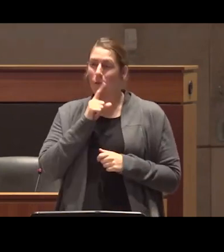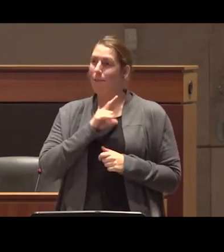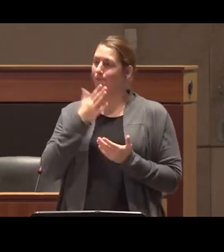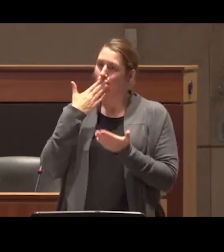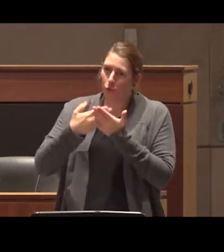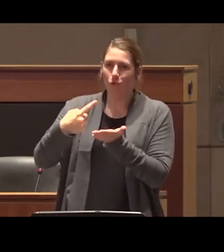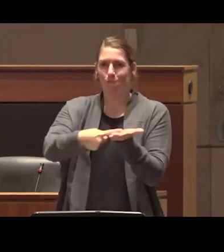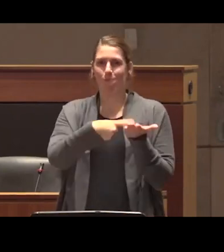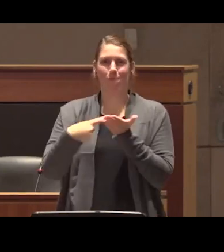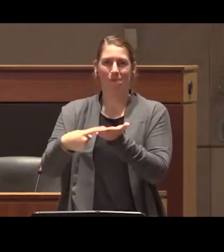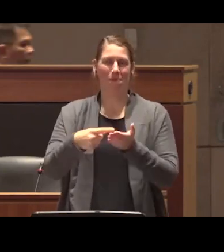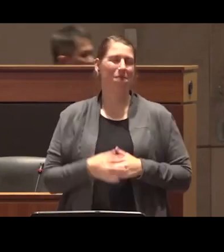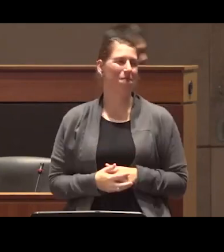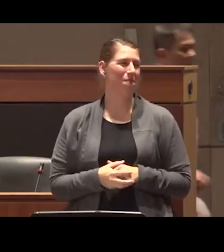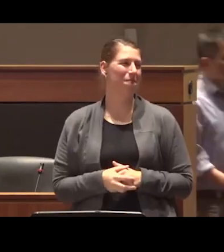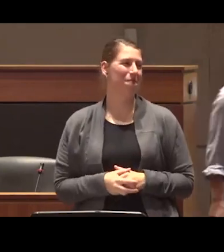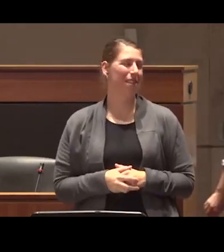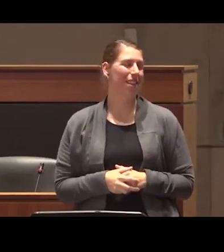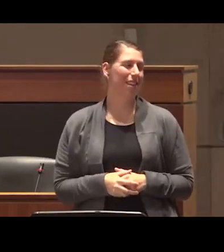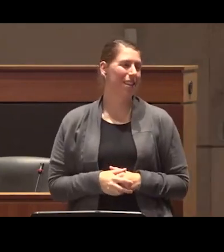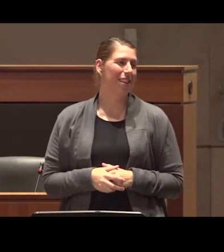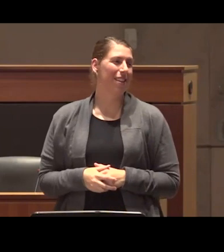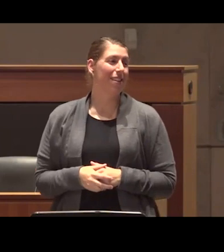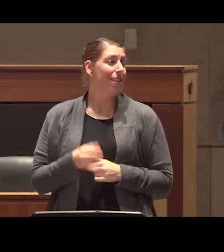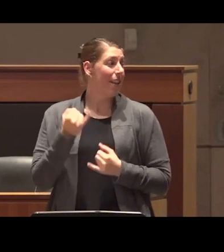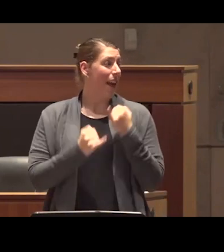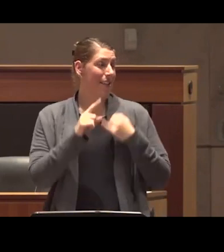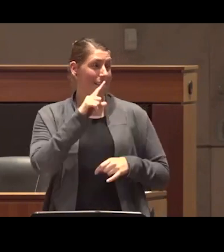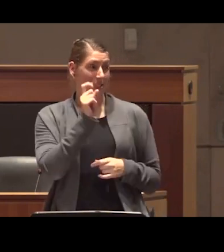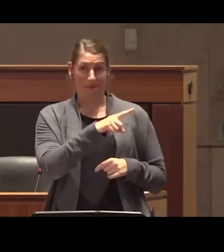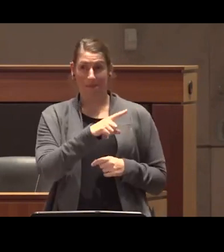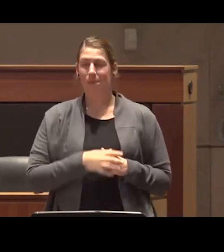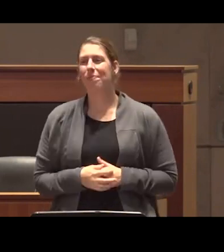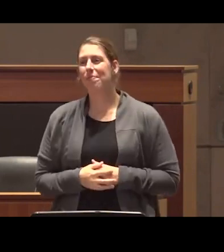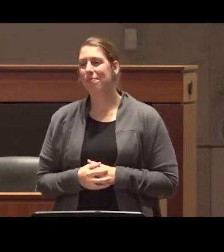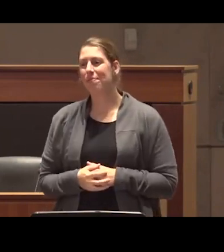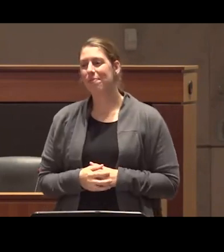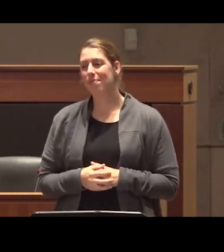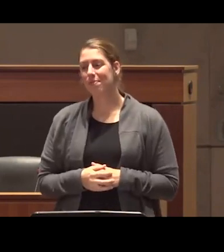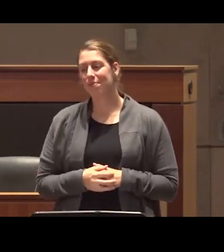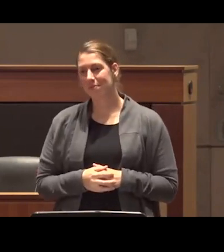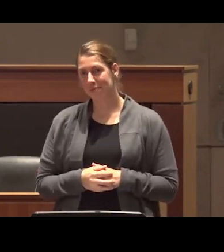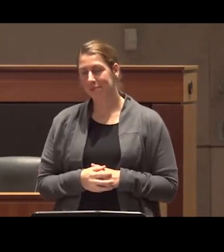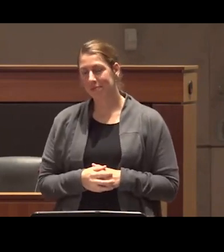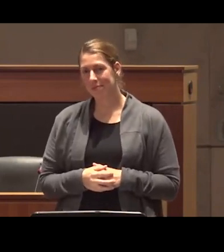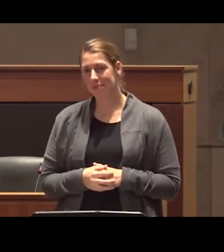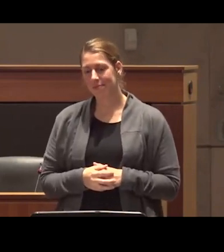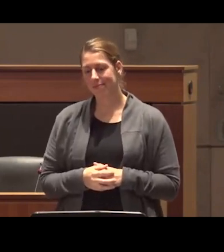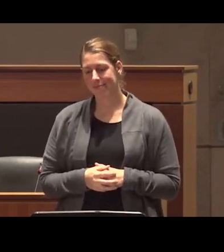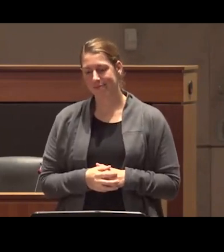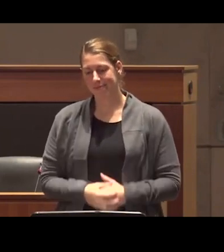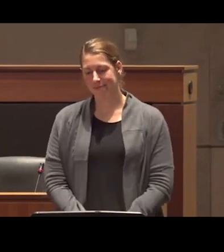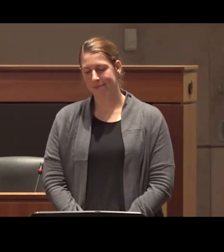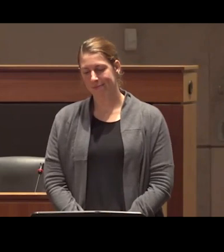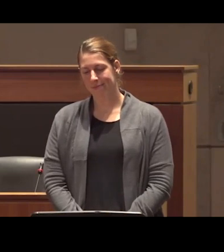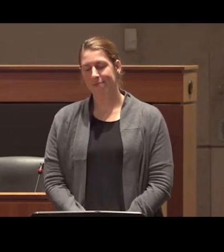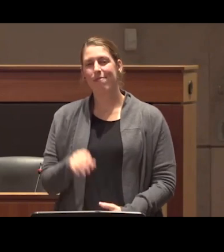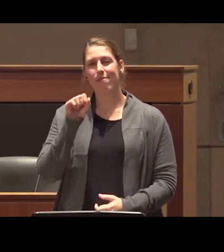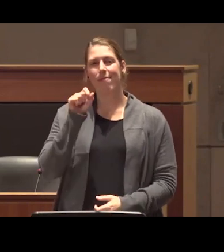conversation so I'll just end with uh a question from uh the the slide of that says can you speak